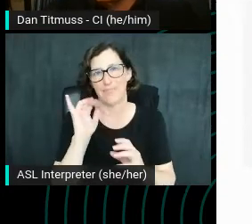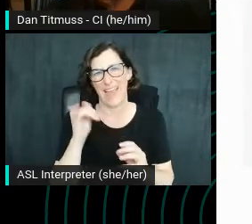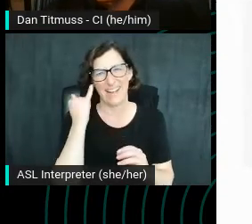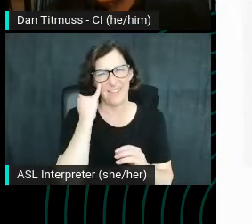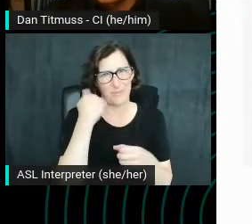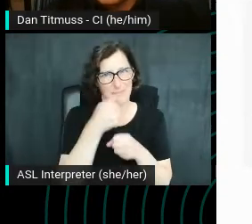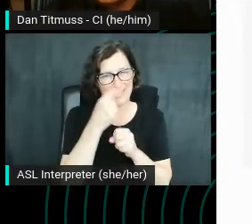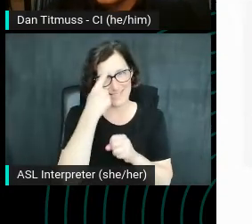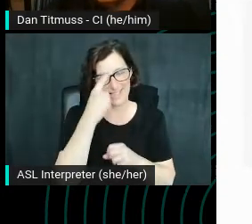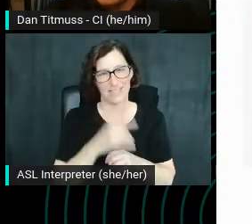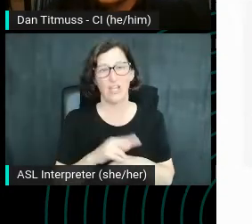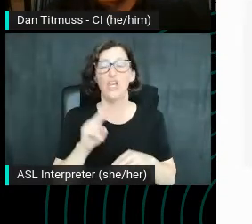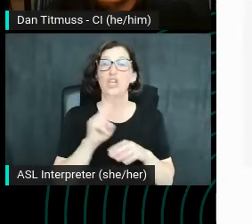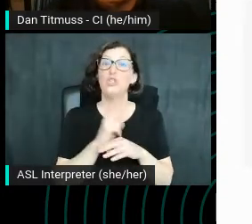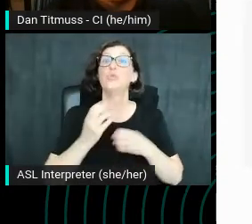Use emotional language is a better way to put it.